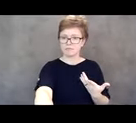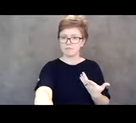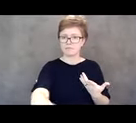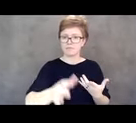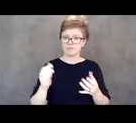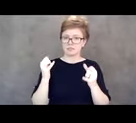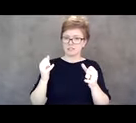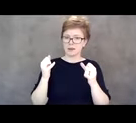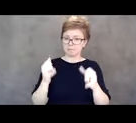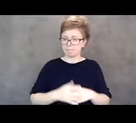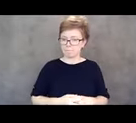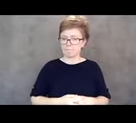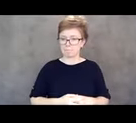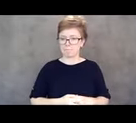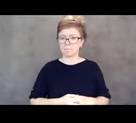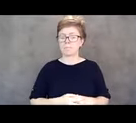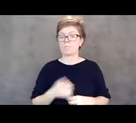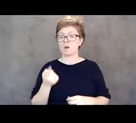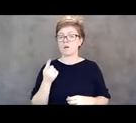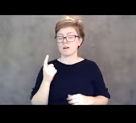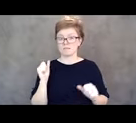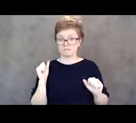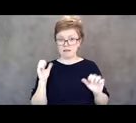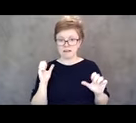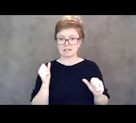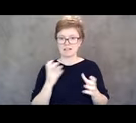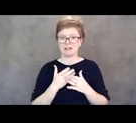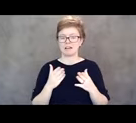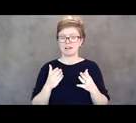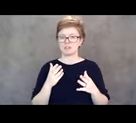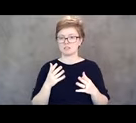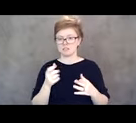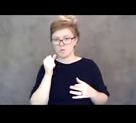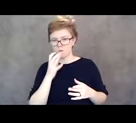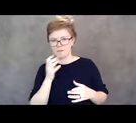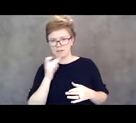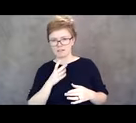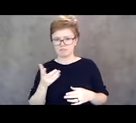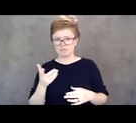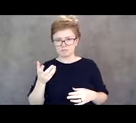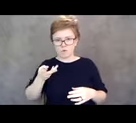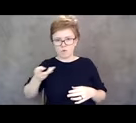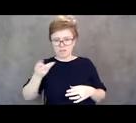is the relationships with the women t hat are on this call with me. It can be scary when you feel alone,